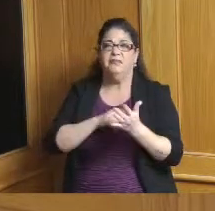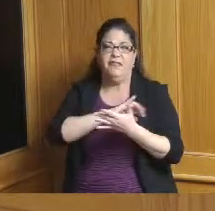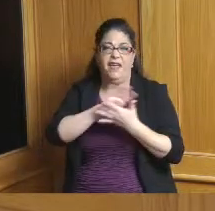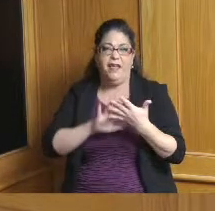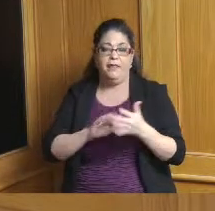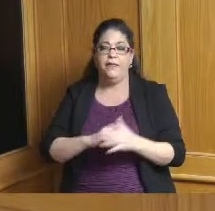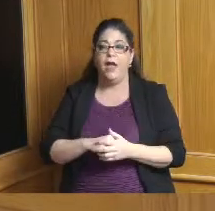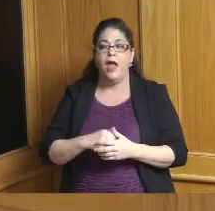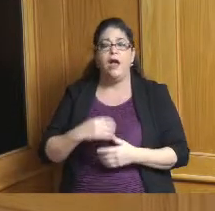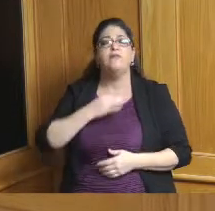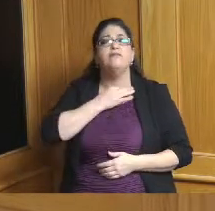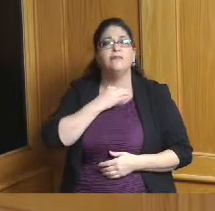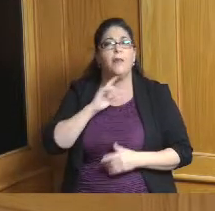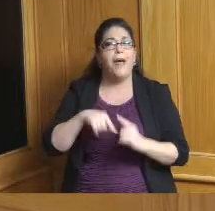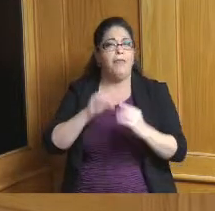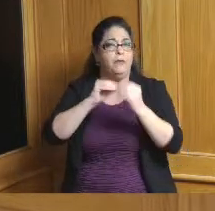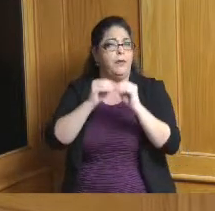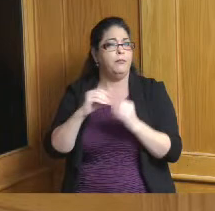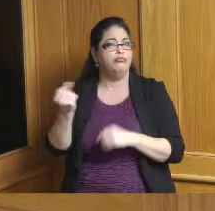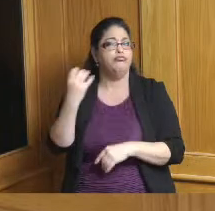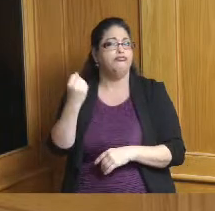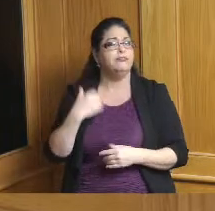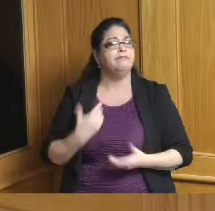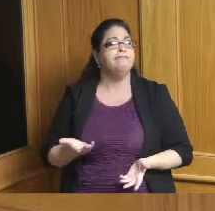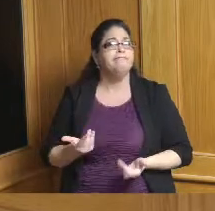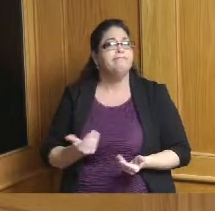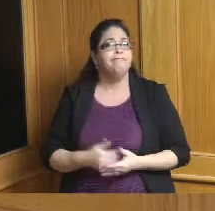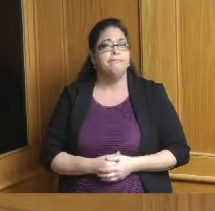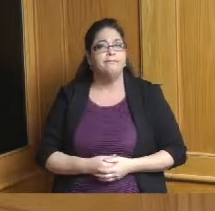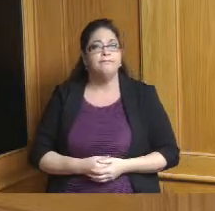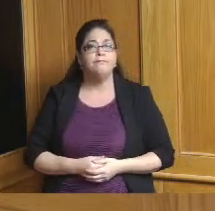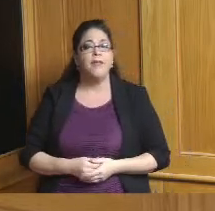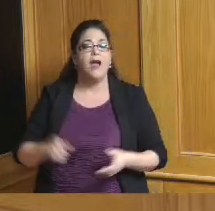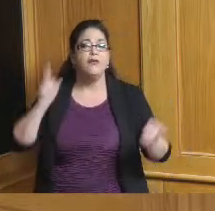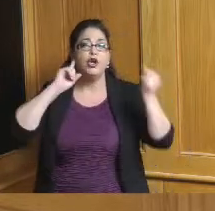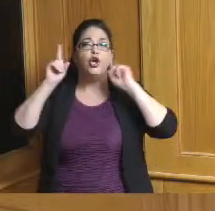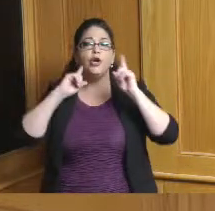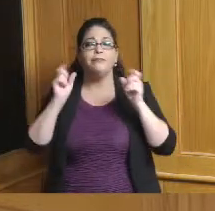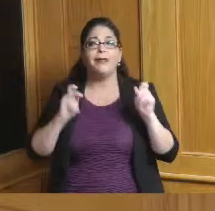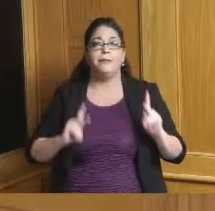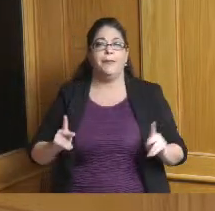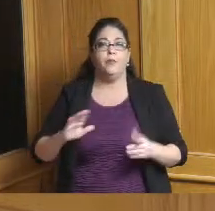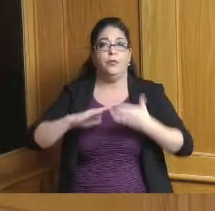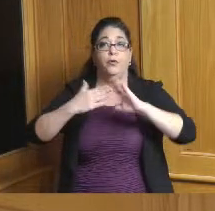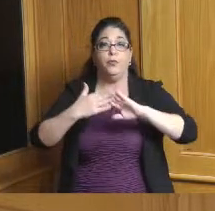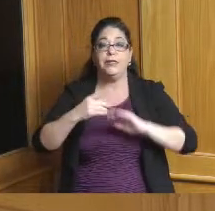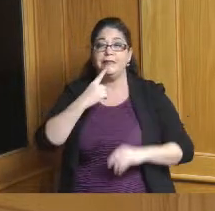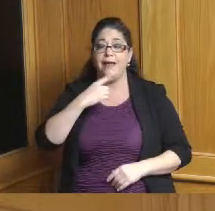bothered me and I've heard from a lot of people voters out there is that you know you come out of